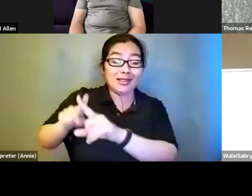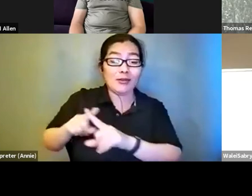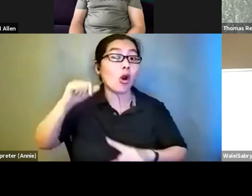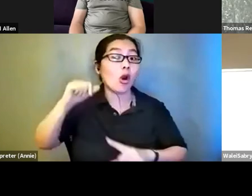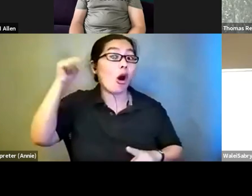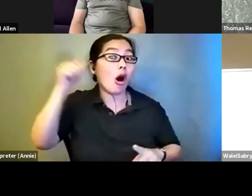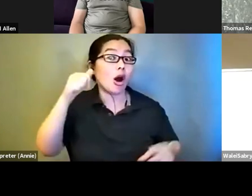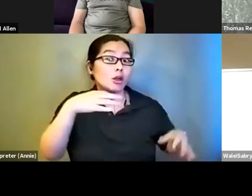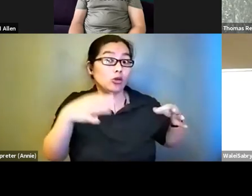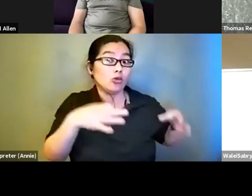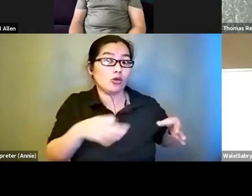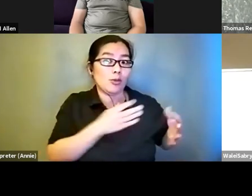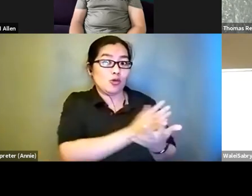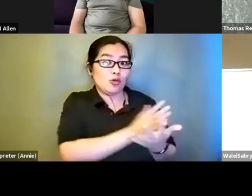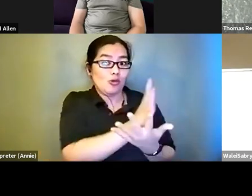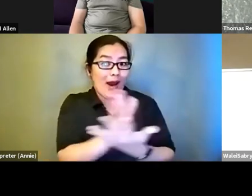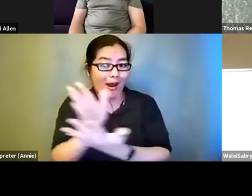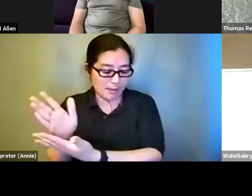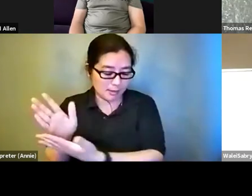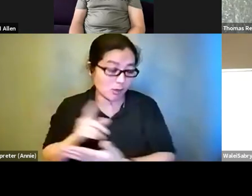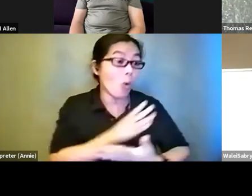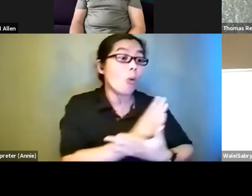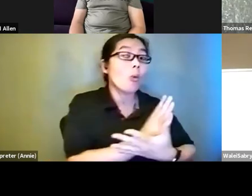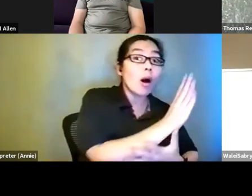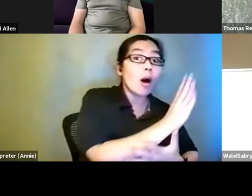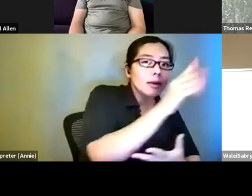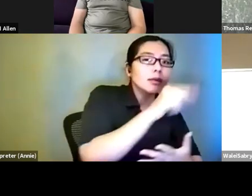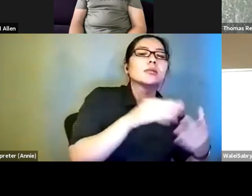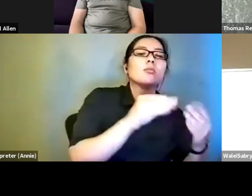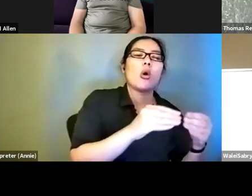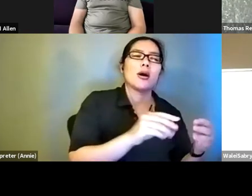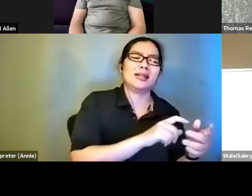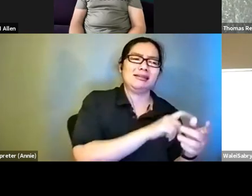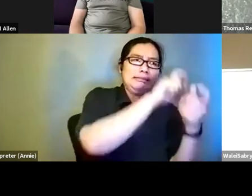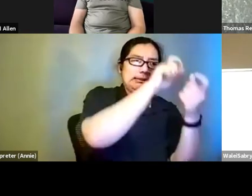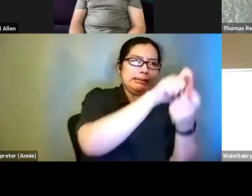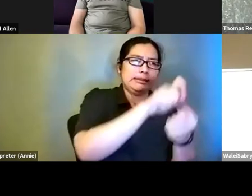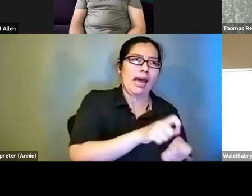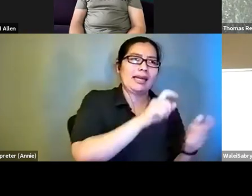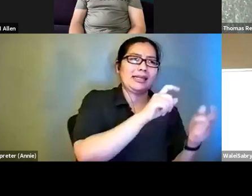specifically and nonmetaphoric ways. Some were a bit more